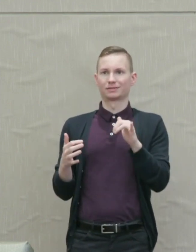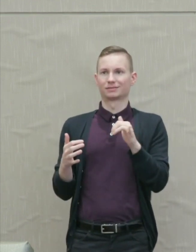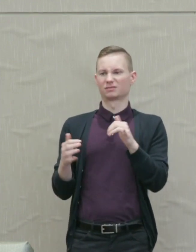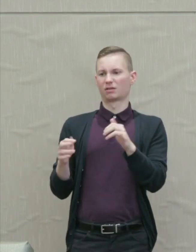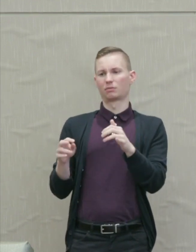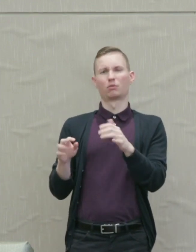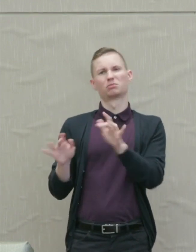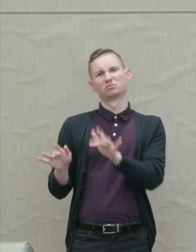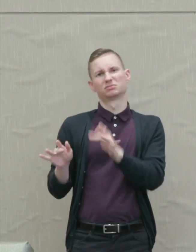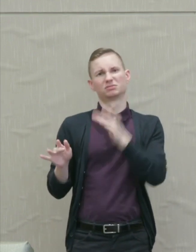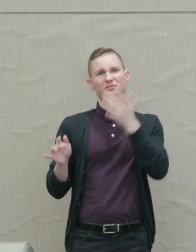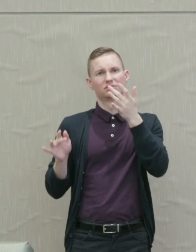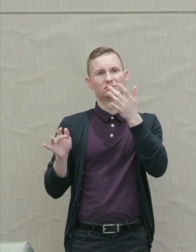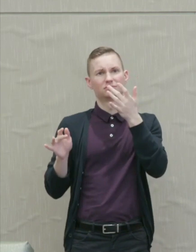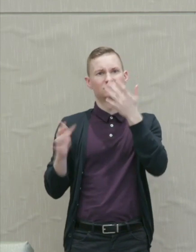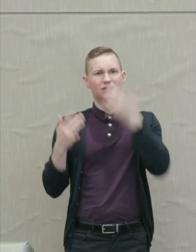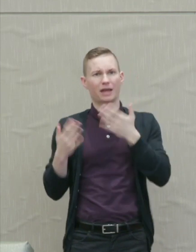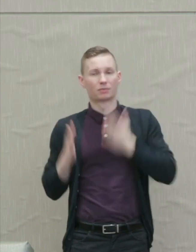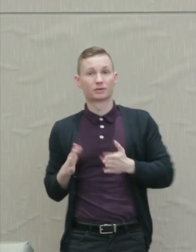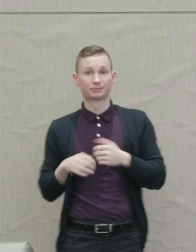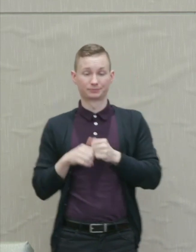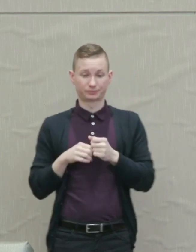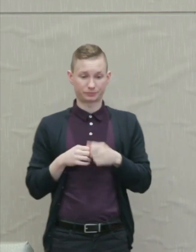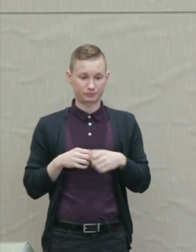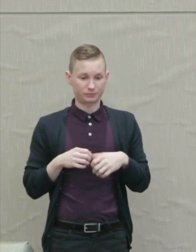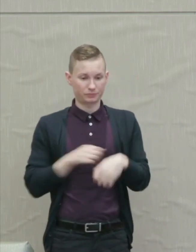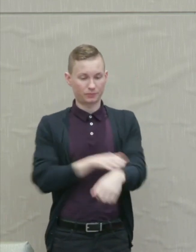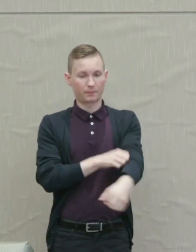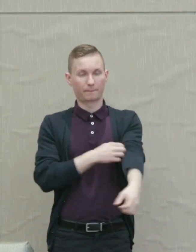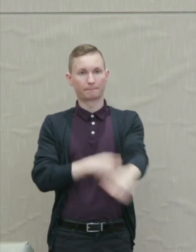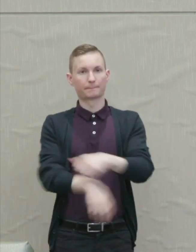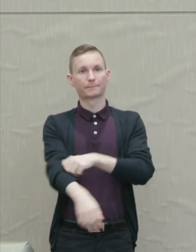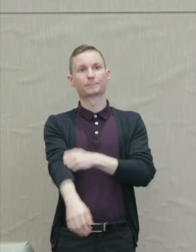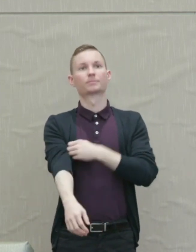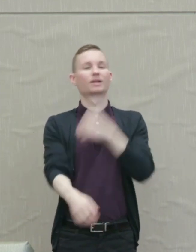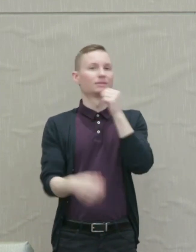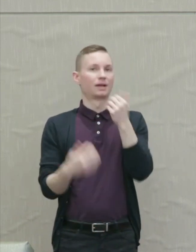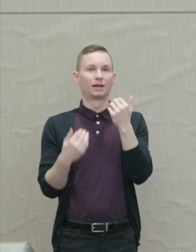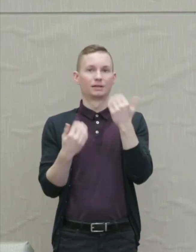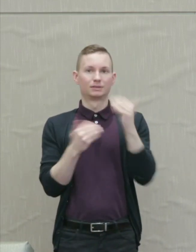Nor are these ideas confined to this fear of personal relations, the most popular position